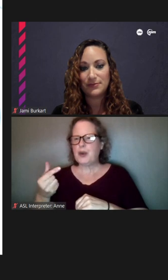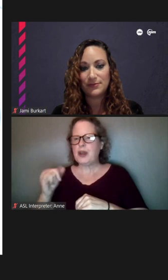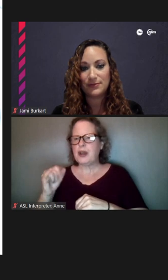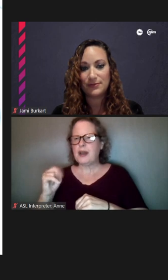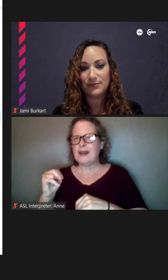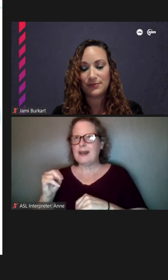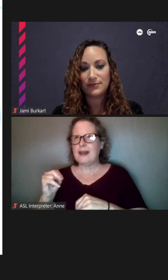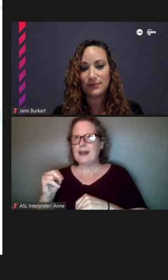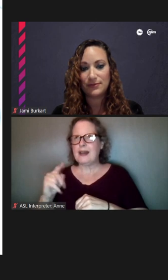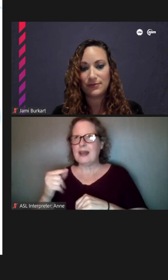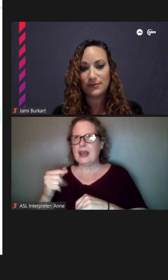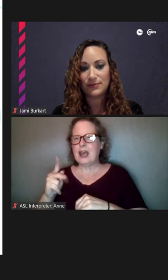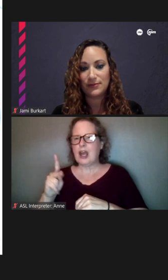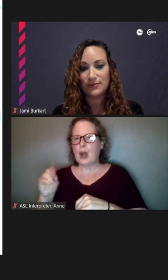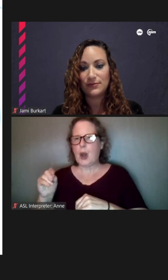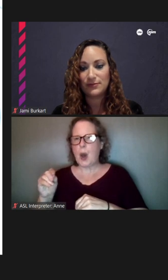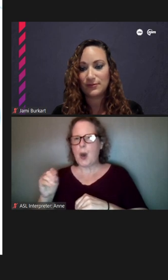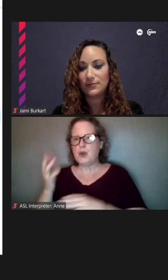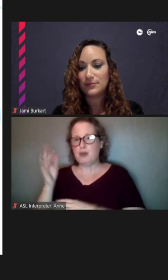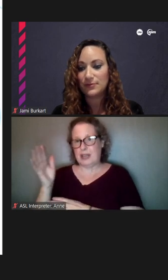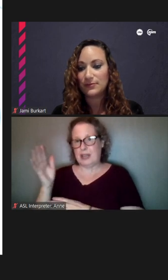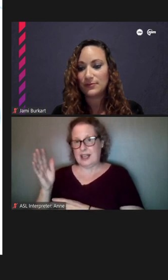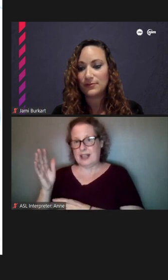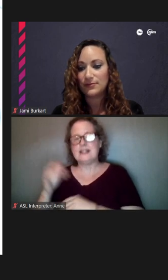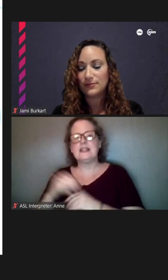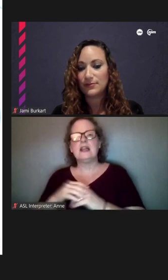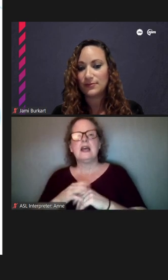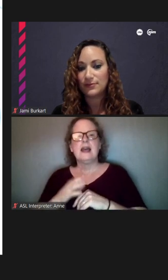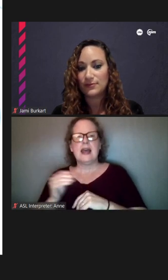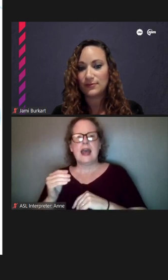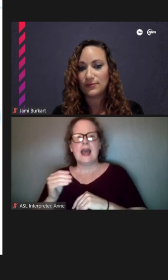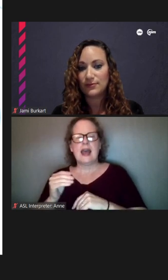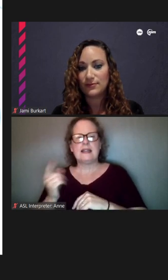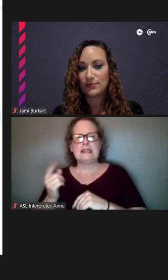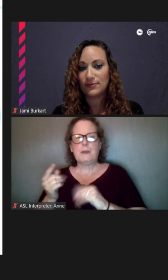of the Danang Kitchen on Argyle, and then someone mentioned chrysanthemum flowers.